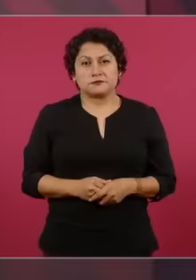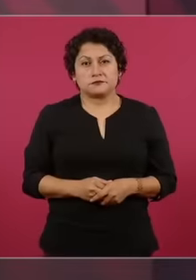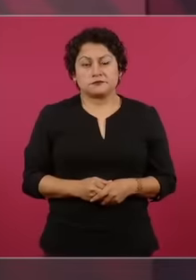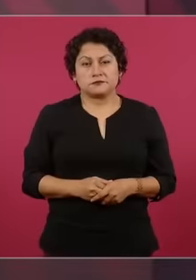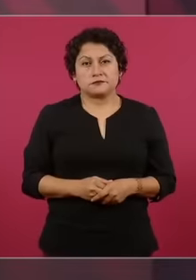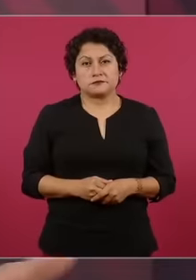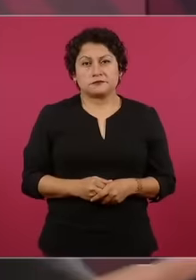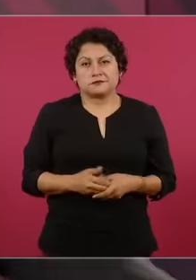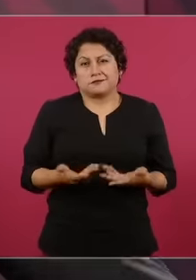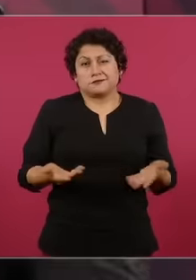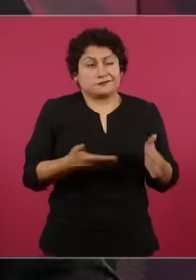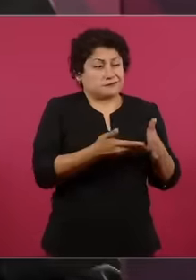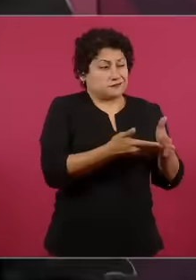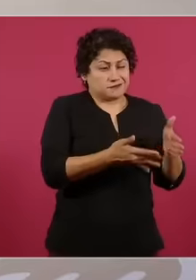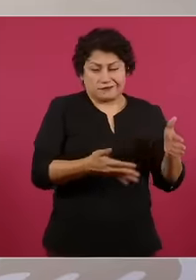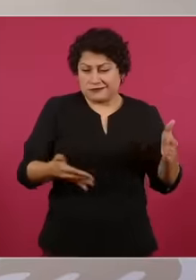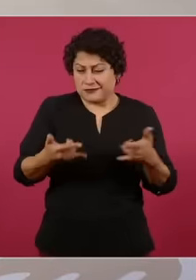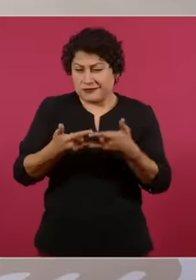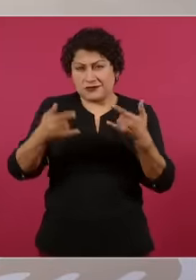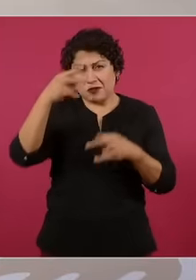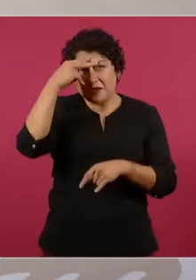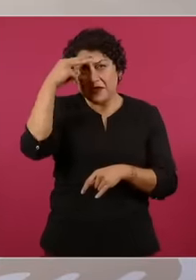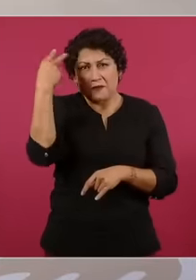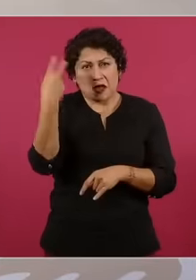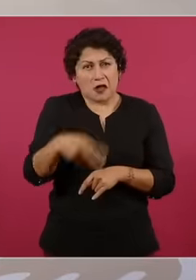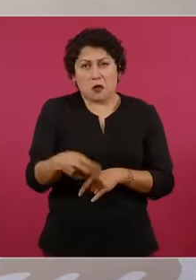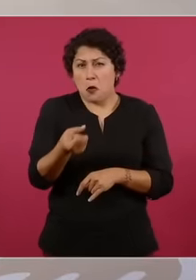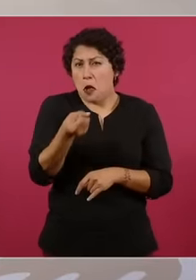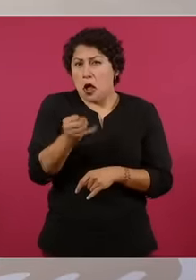and that they would like